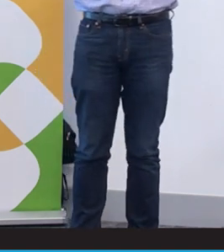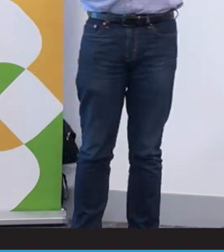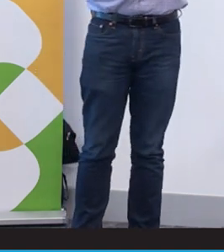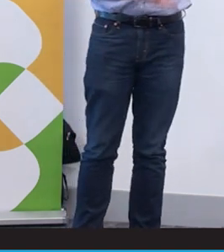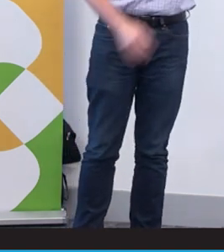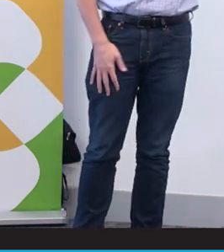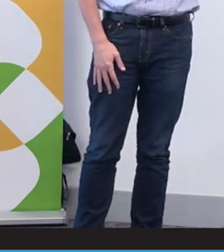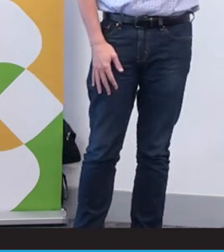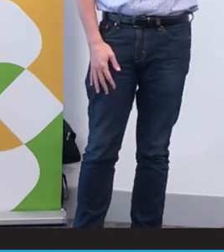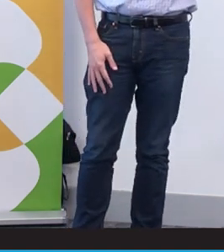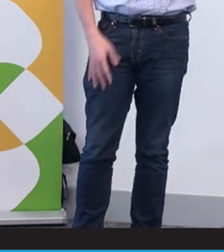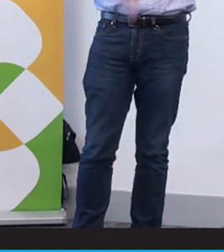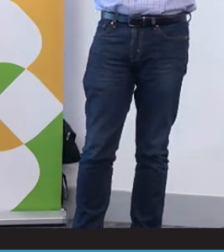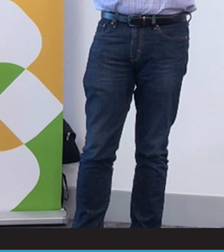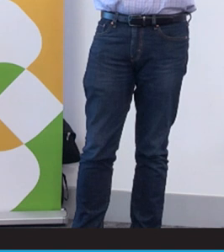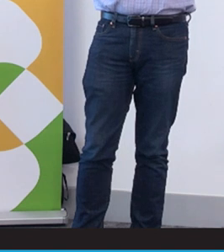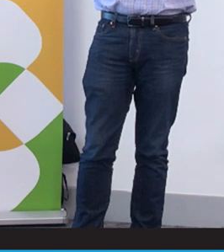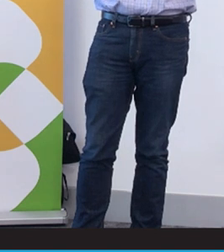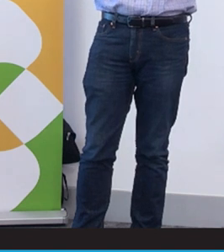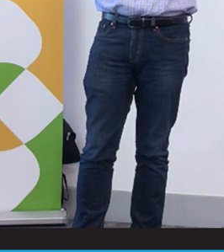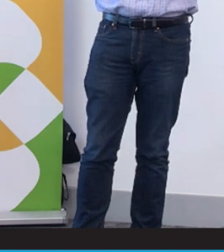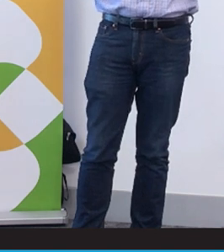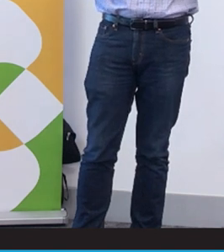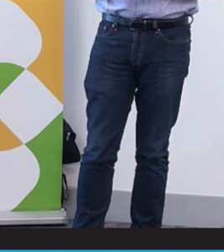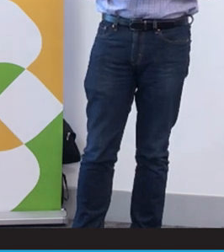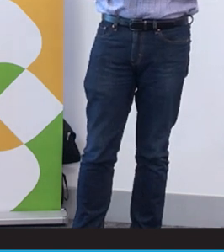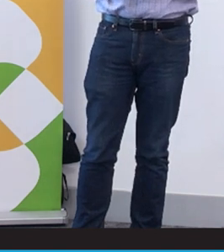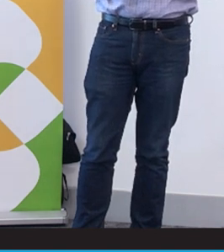if they failed the hearing test? What do you say to parents whose children do fail the test?